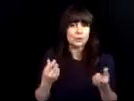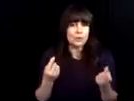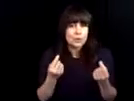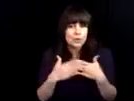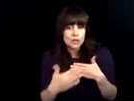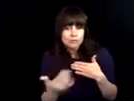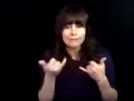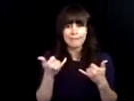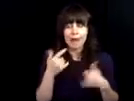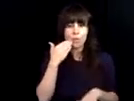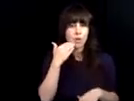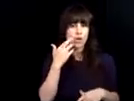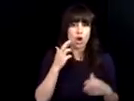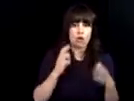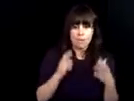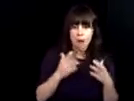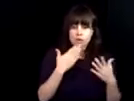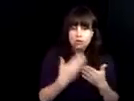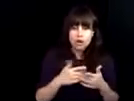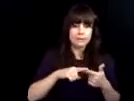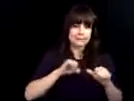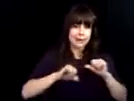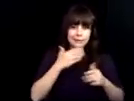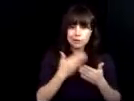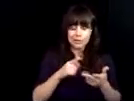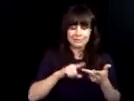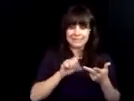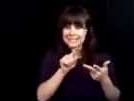said what's next? Where do we go from here? And basic